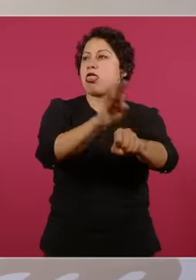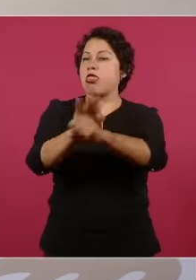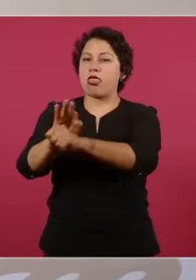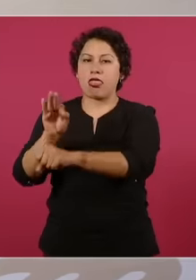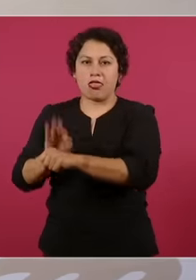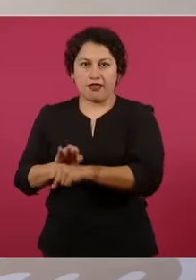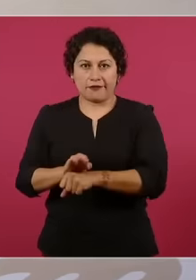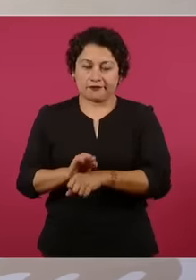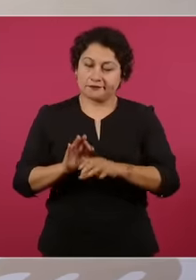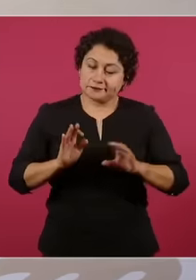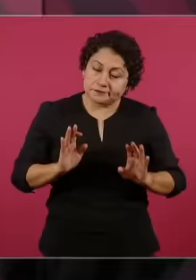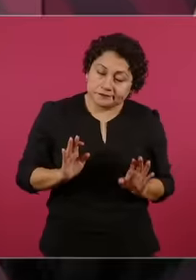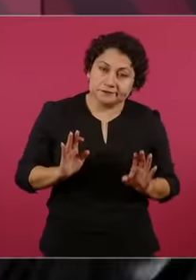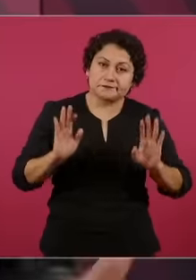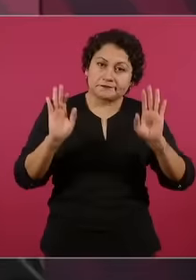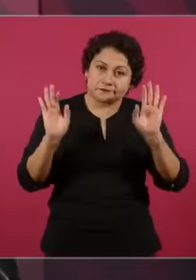, which has always happened to us in history.